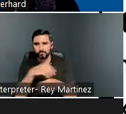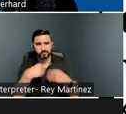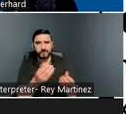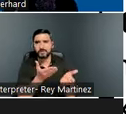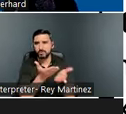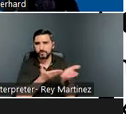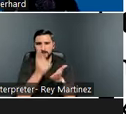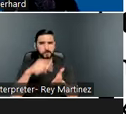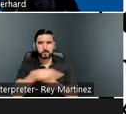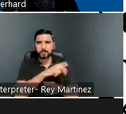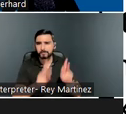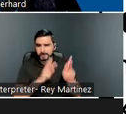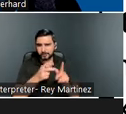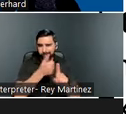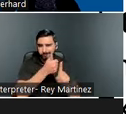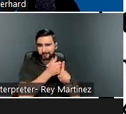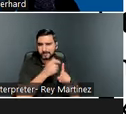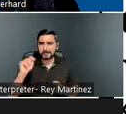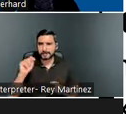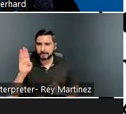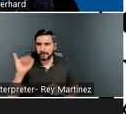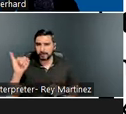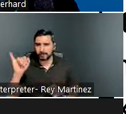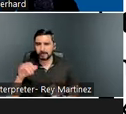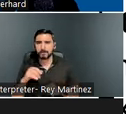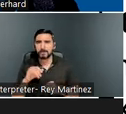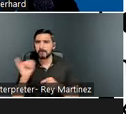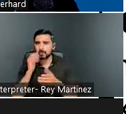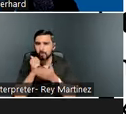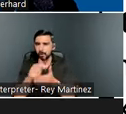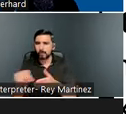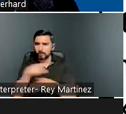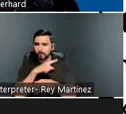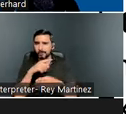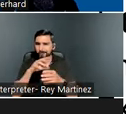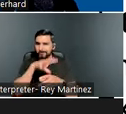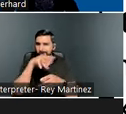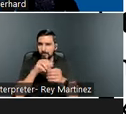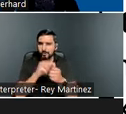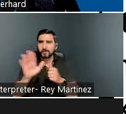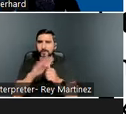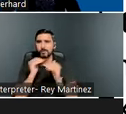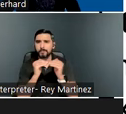other opportunities to engage with your peers throughout this webinar as well so stay tuned.